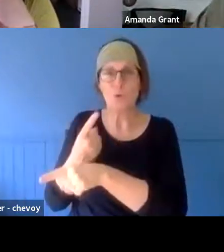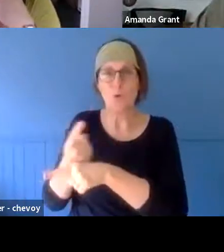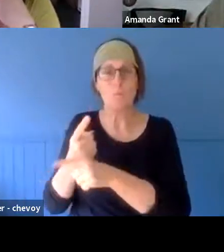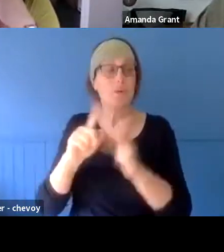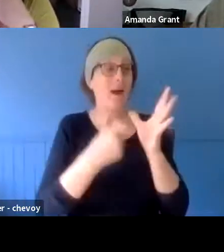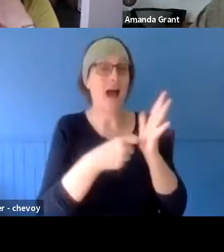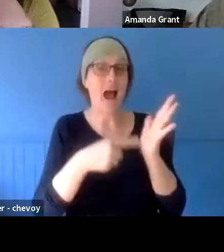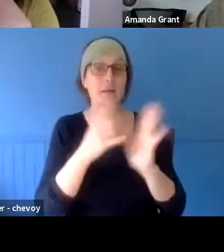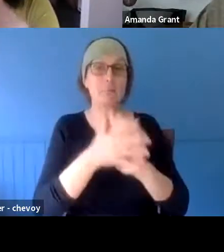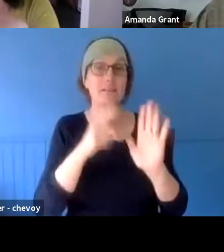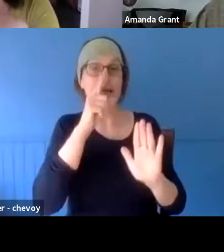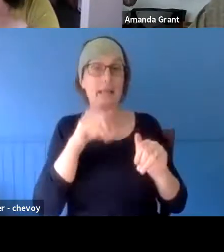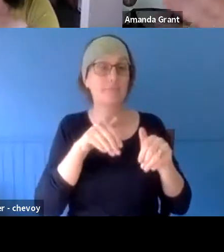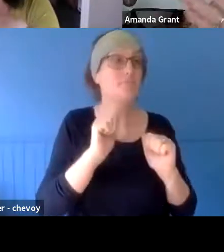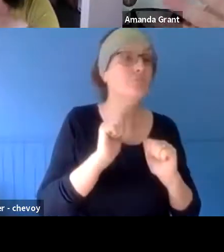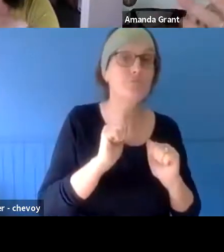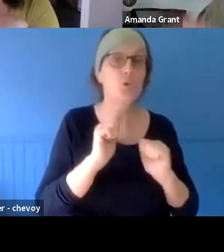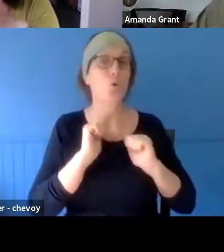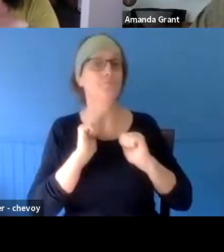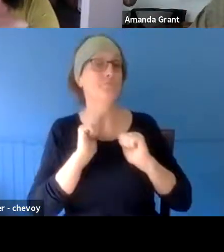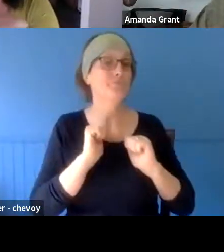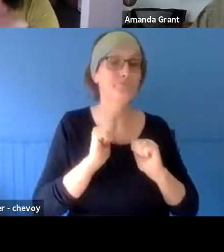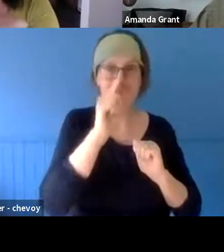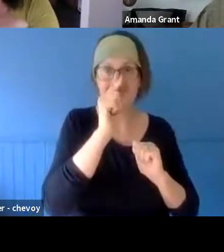you're still in the middle of everything, aren't you? What have